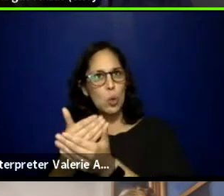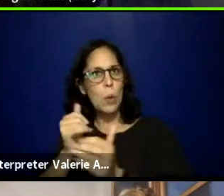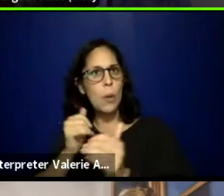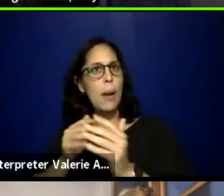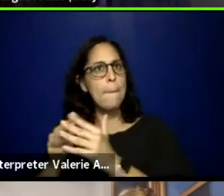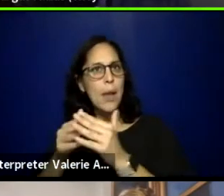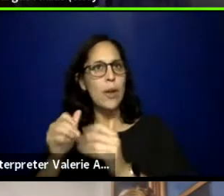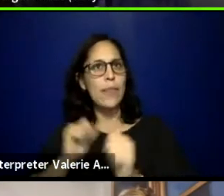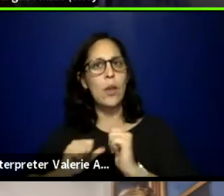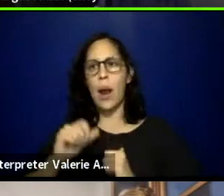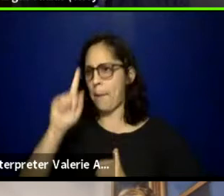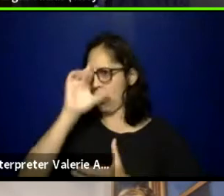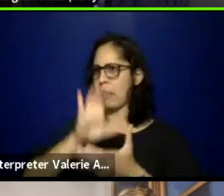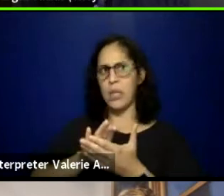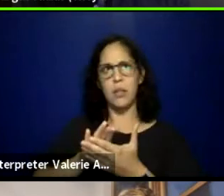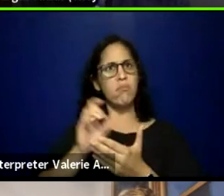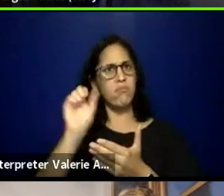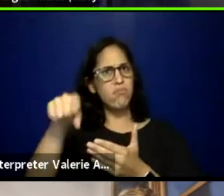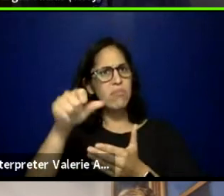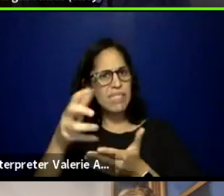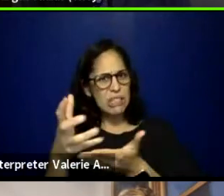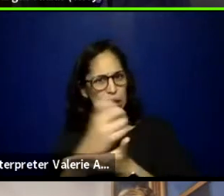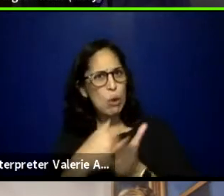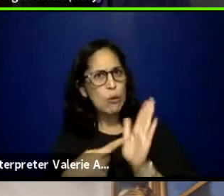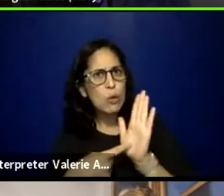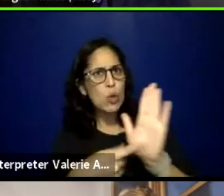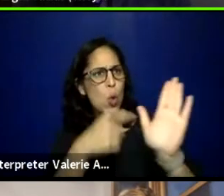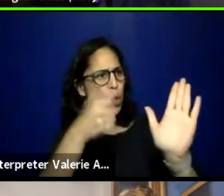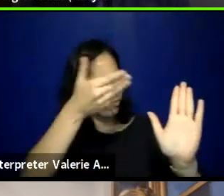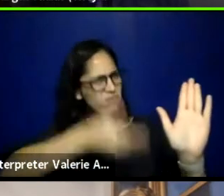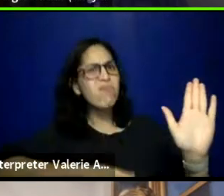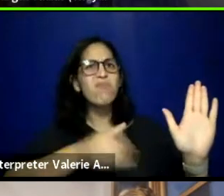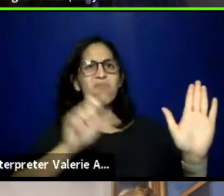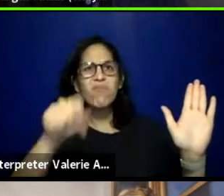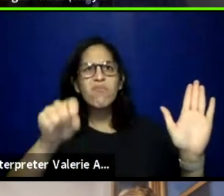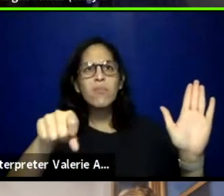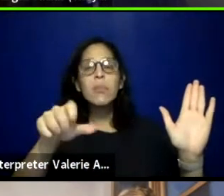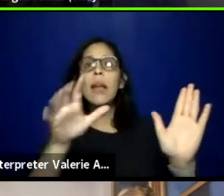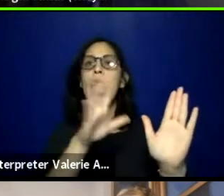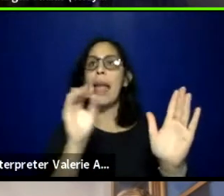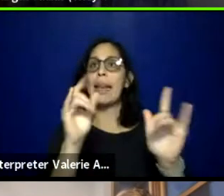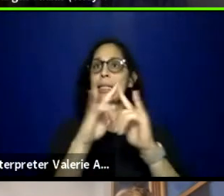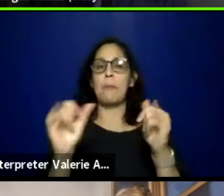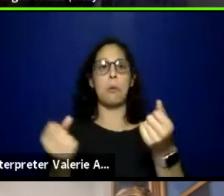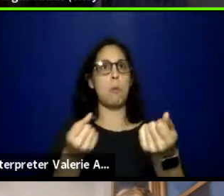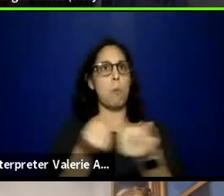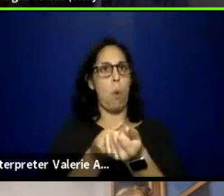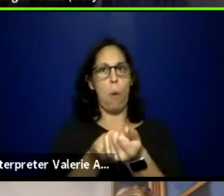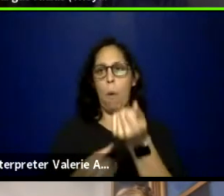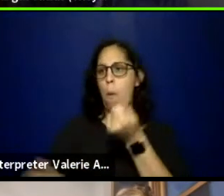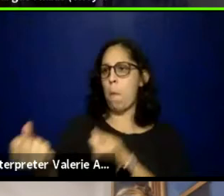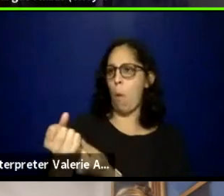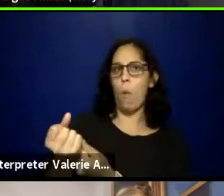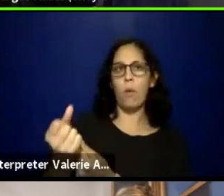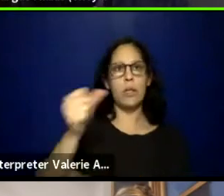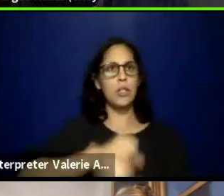and how do we uplift one another in order to achieve that? Because I intersect with so many beautiful,